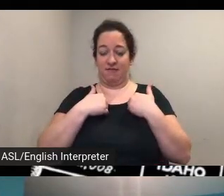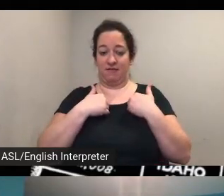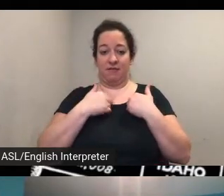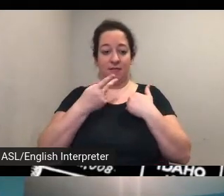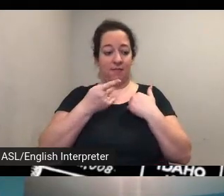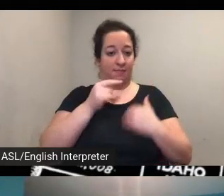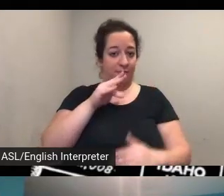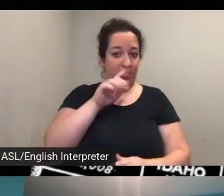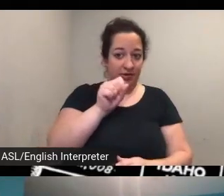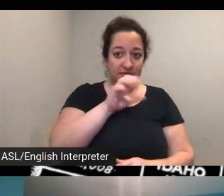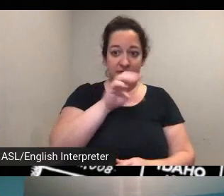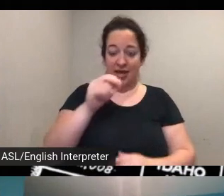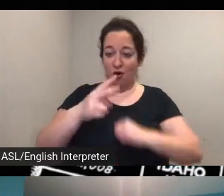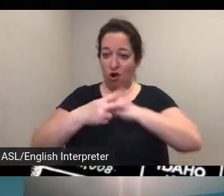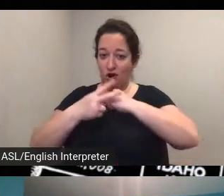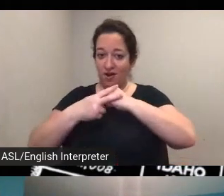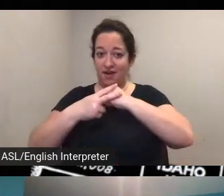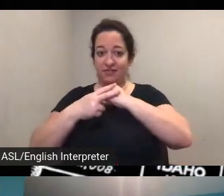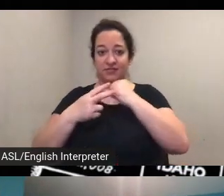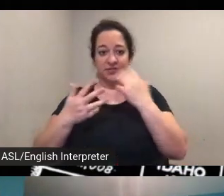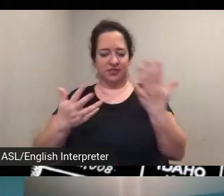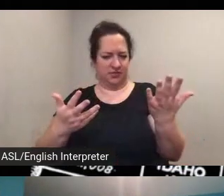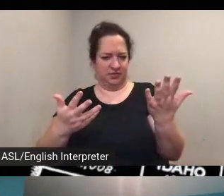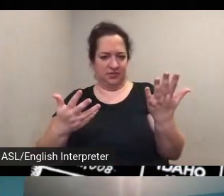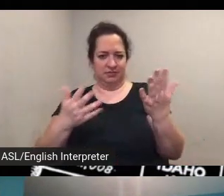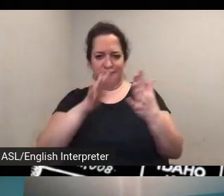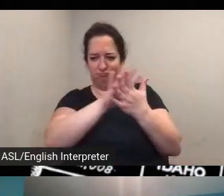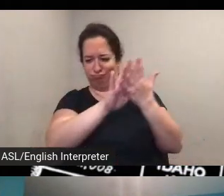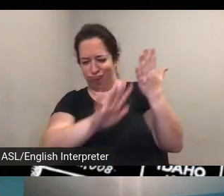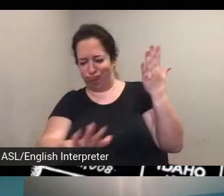in archives and so on um